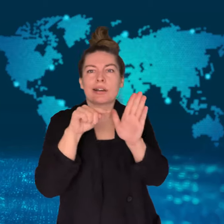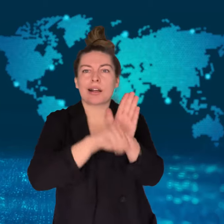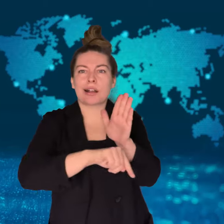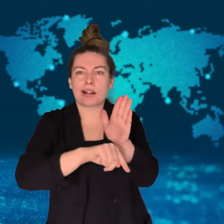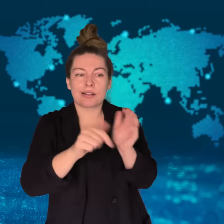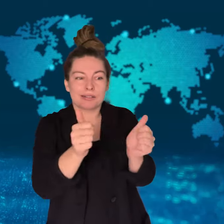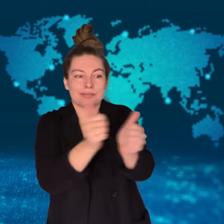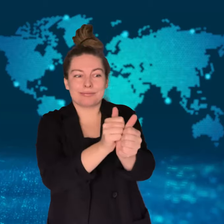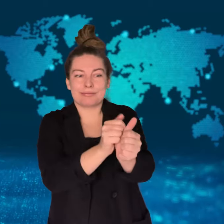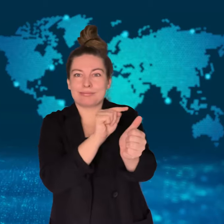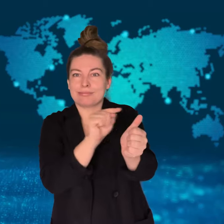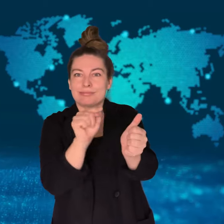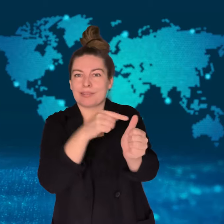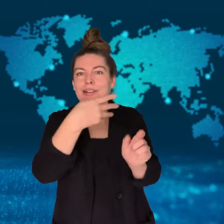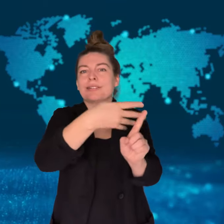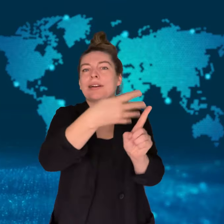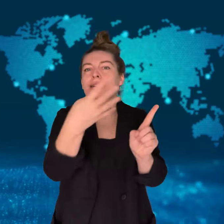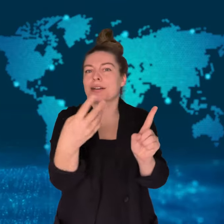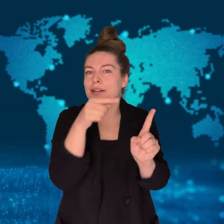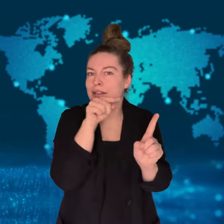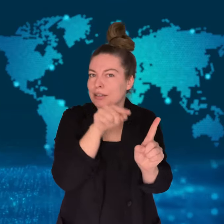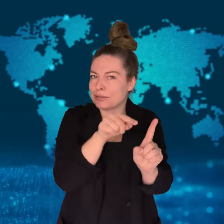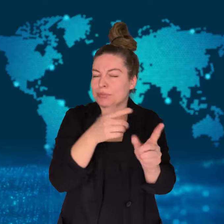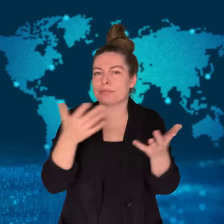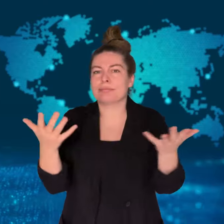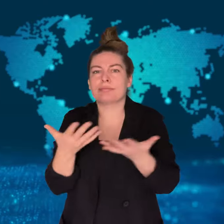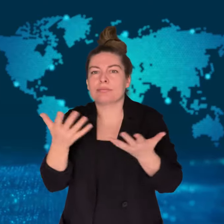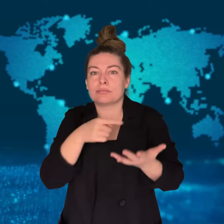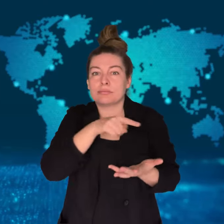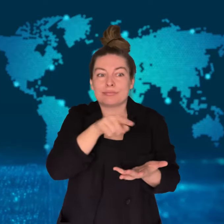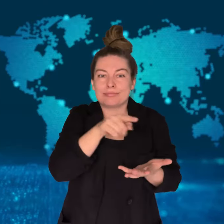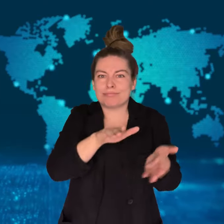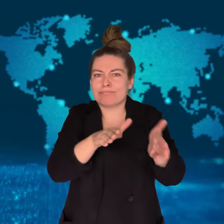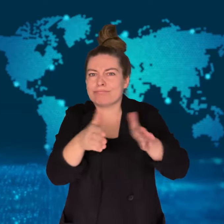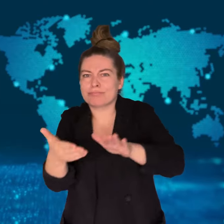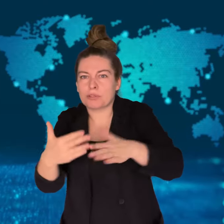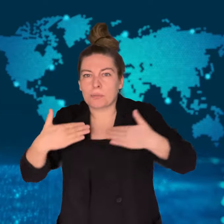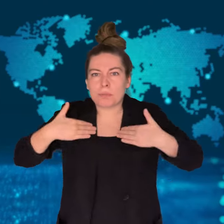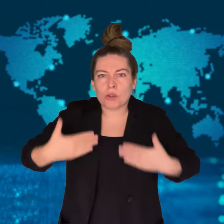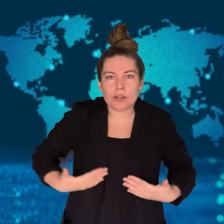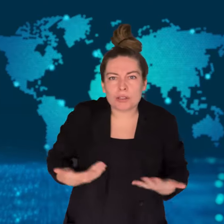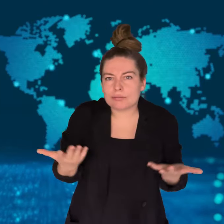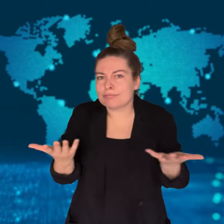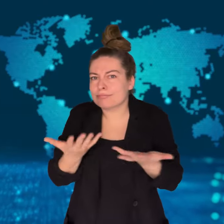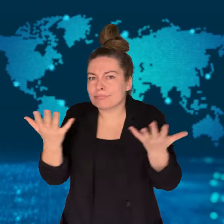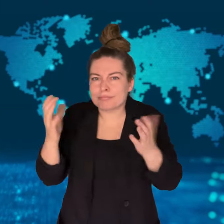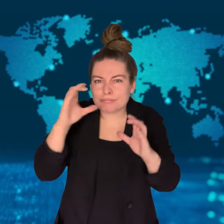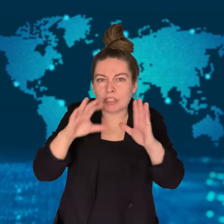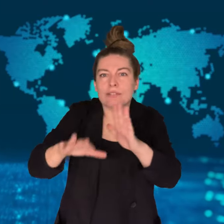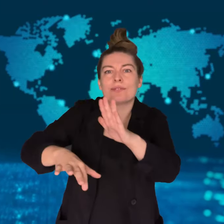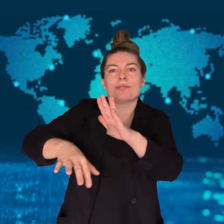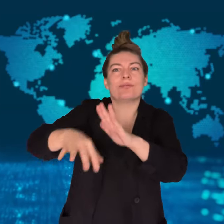an LGBTQ+ couple by a police officer in Sydney, Australia.